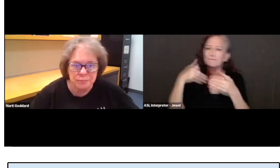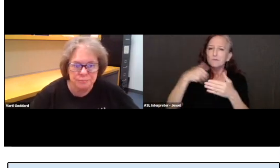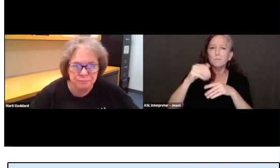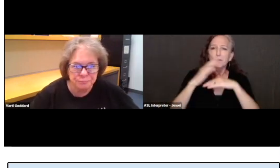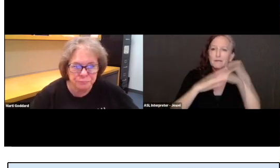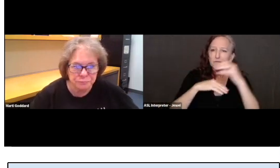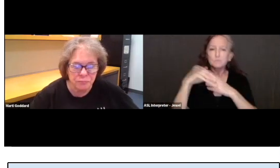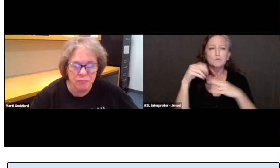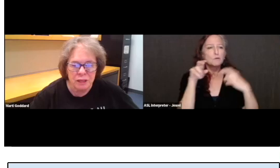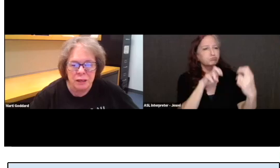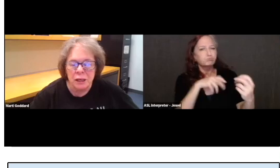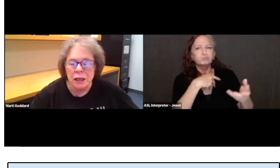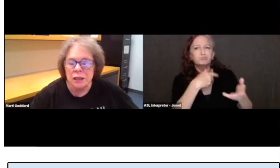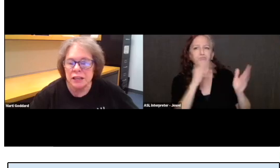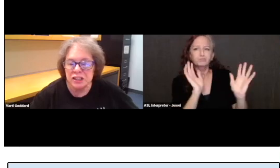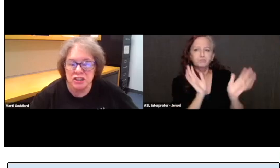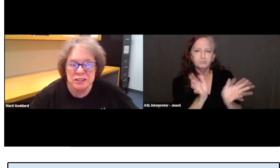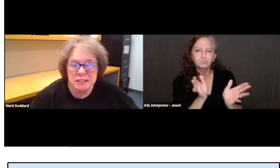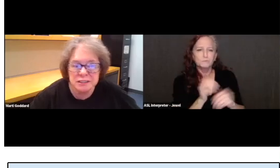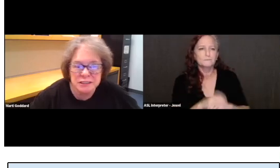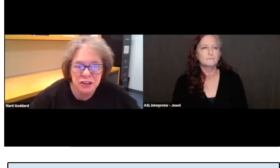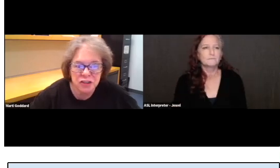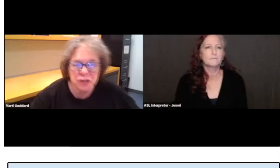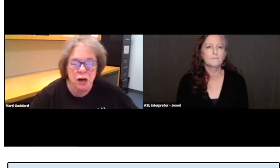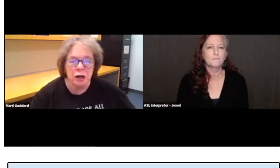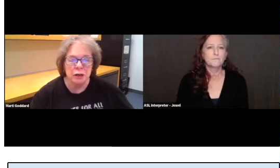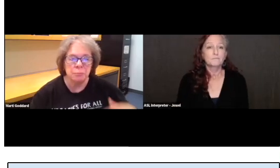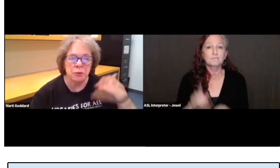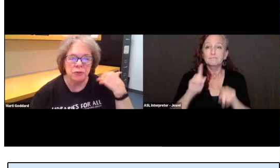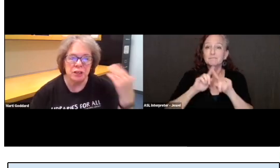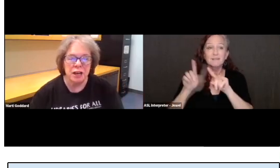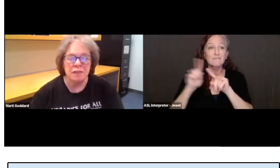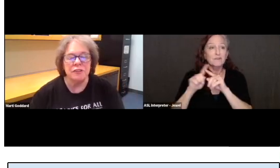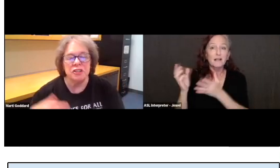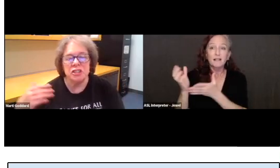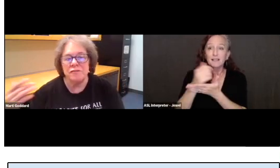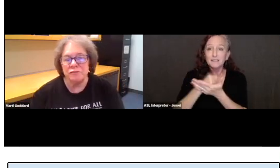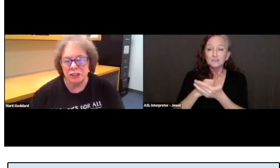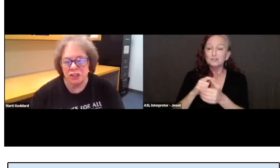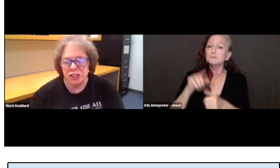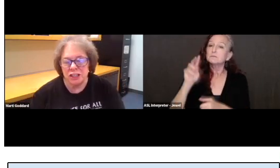Collections in the Center are both nonfiction and fiction.